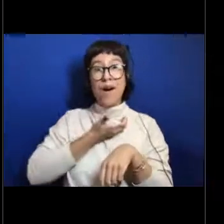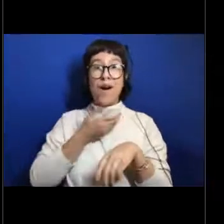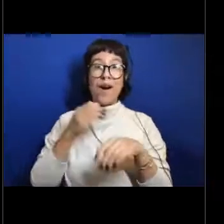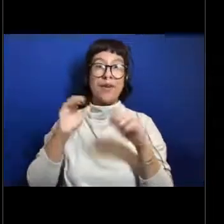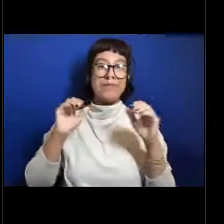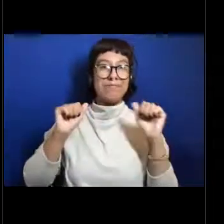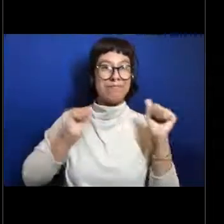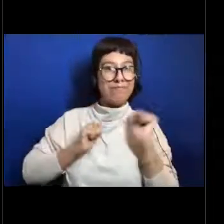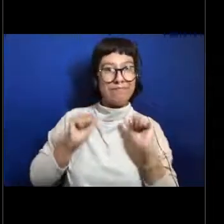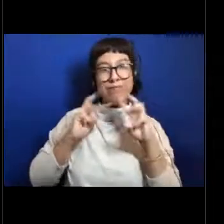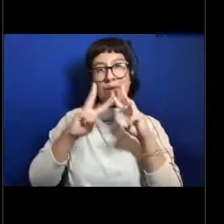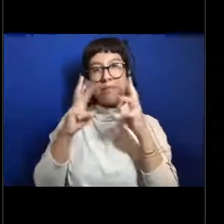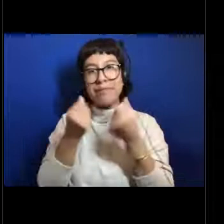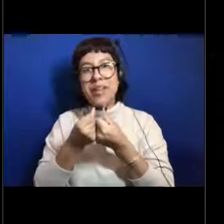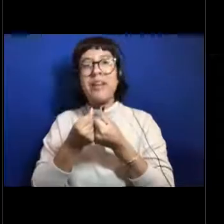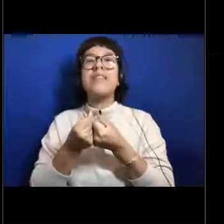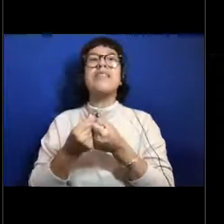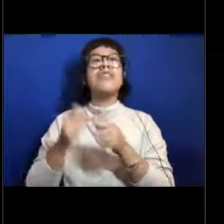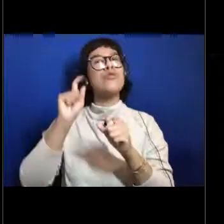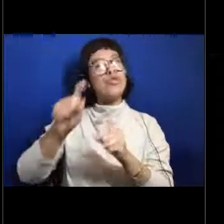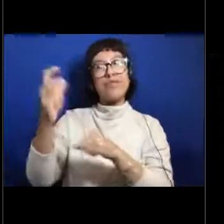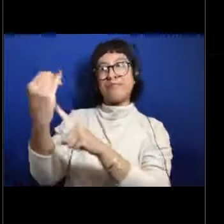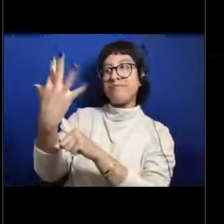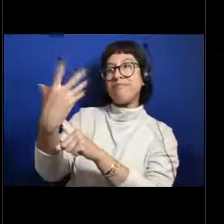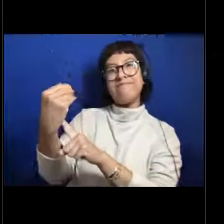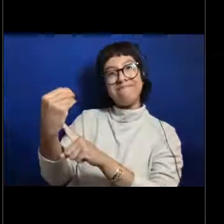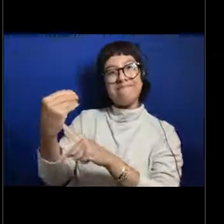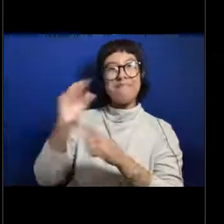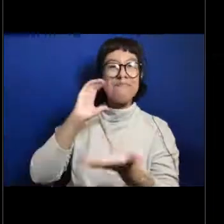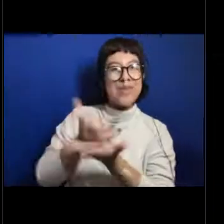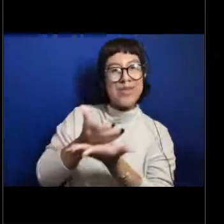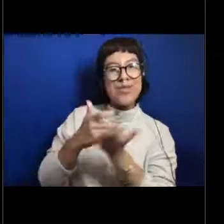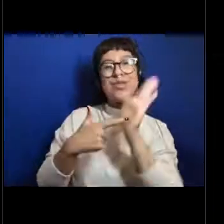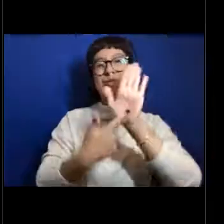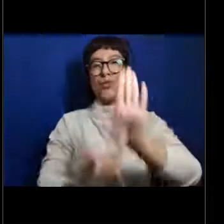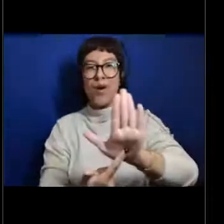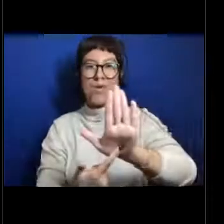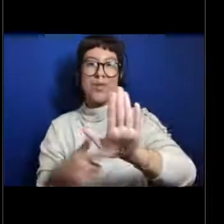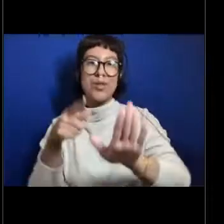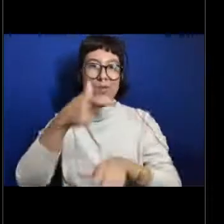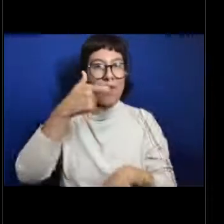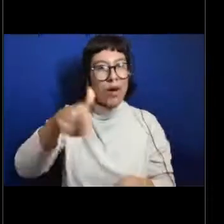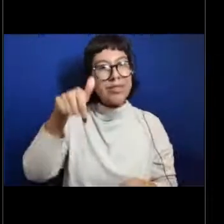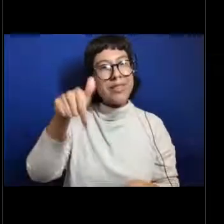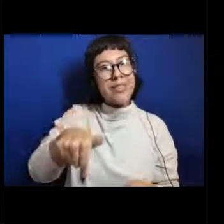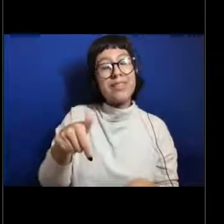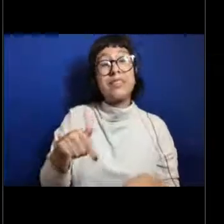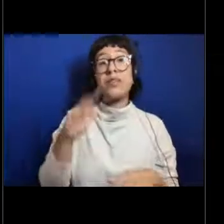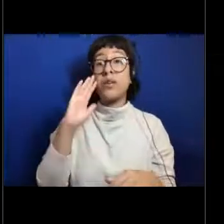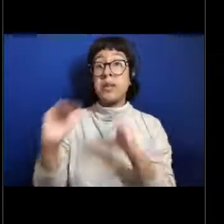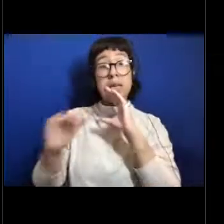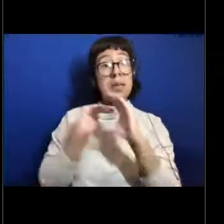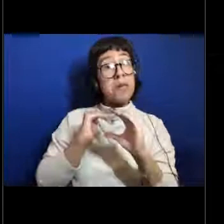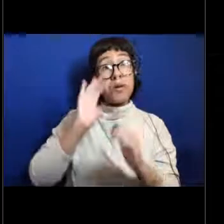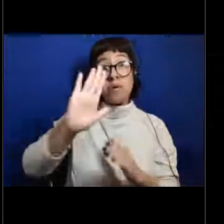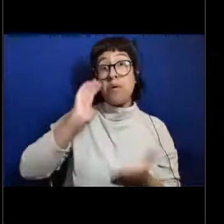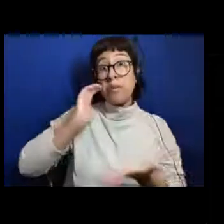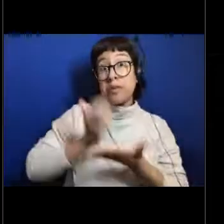during a NOAA live webinar or wearing your NOAA live patch. I'm going to put my email in the chat box for that so if you want to send me a picture, you can.